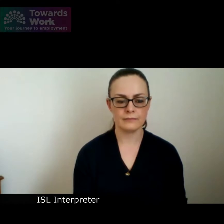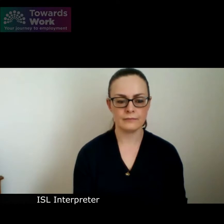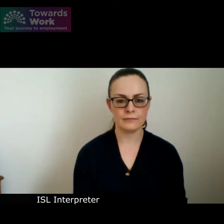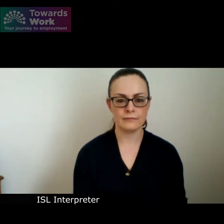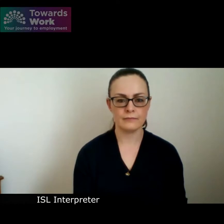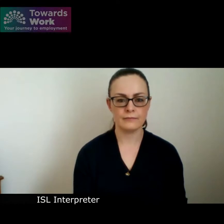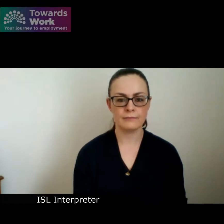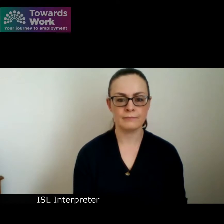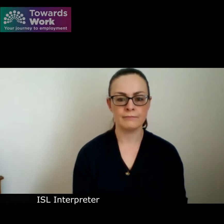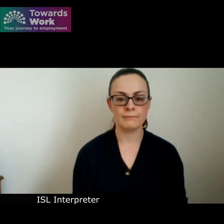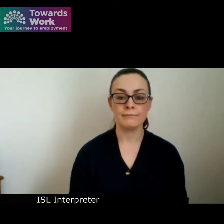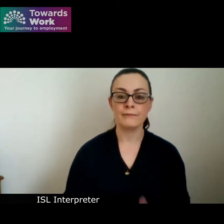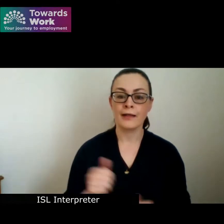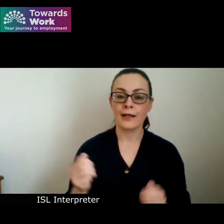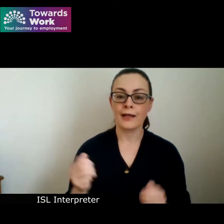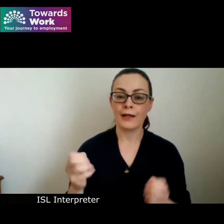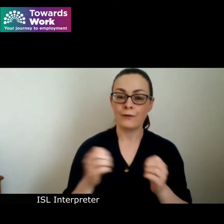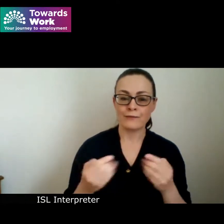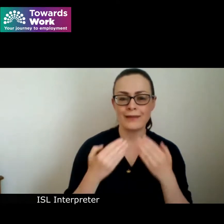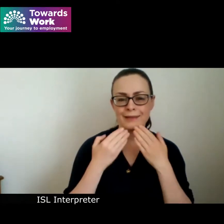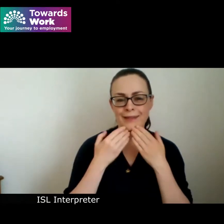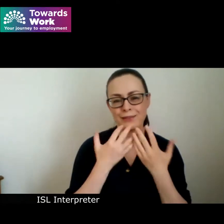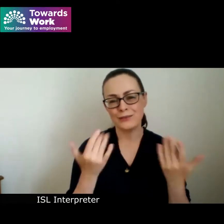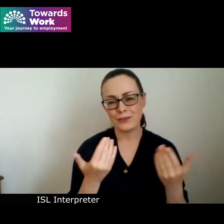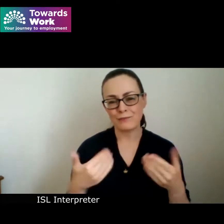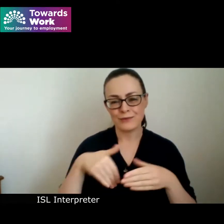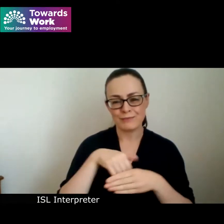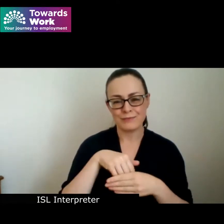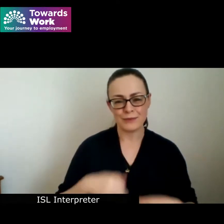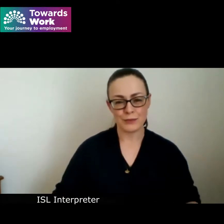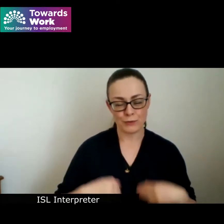Hello everybody and thank you so much for joining us this morning. Apologies